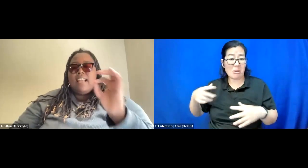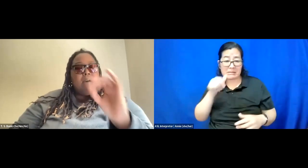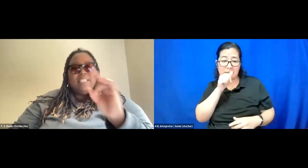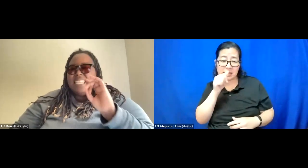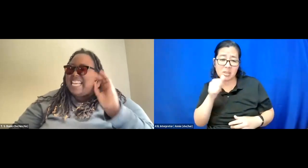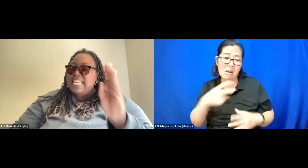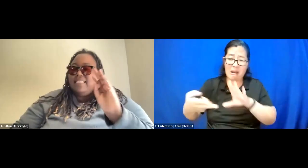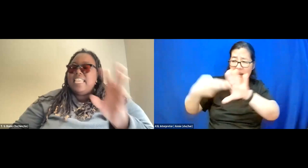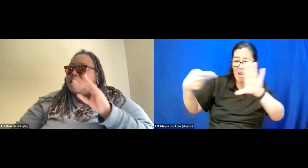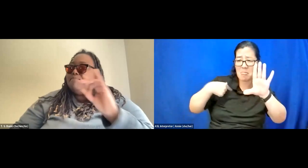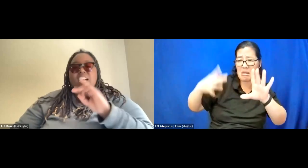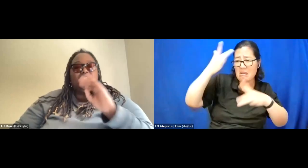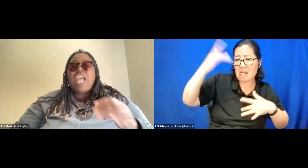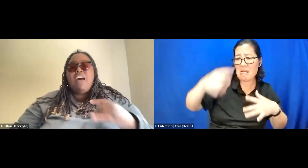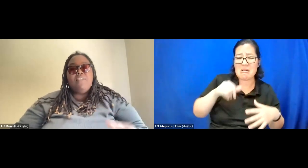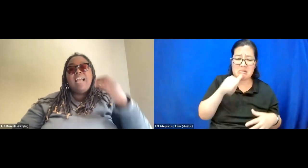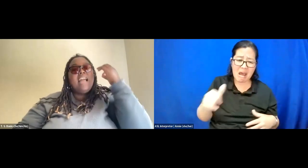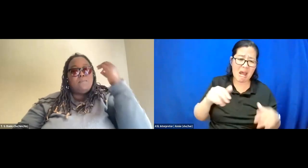and incompetent anything but a child of God.